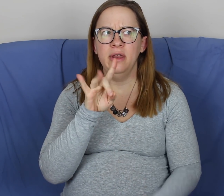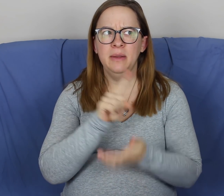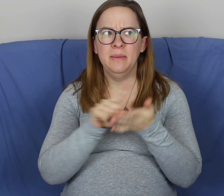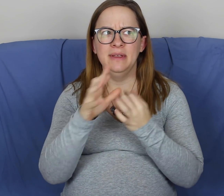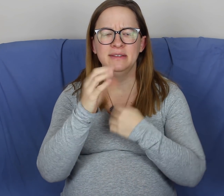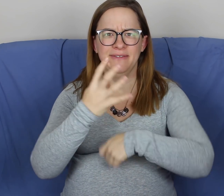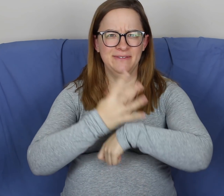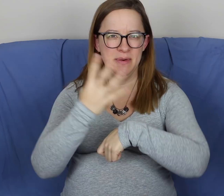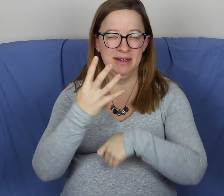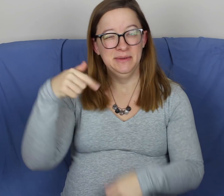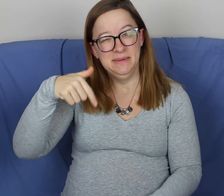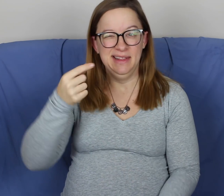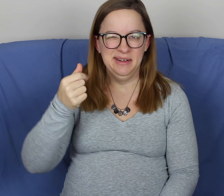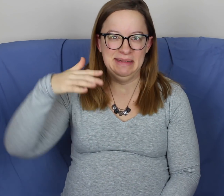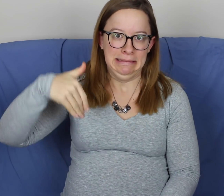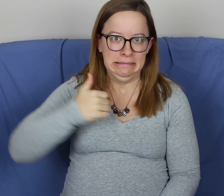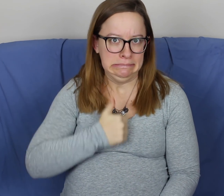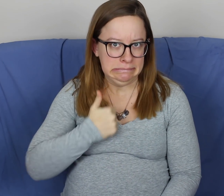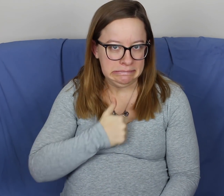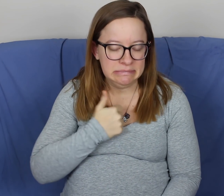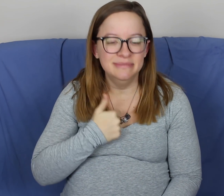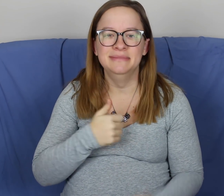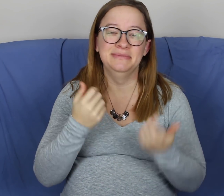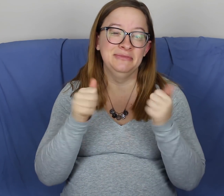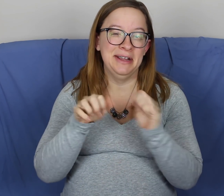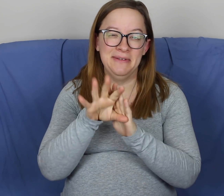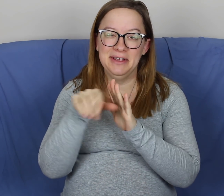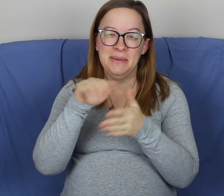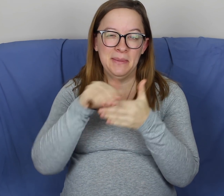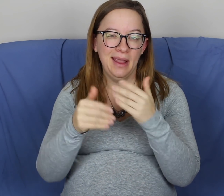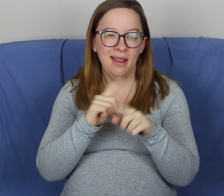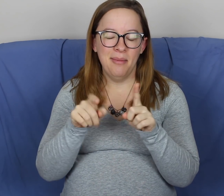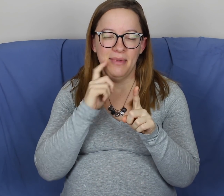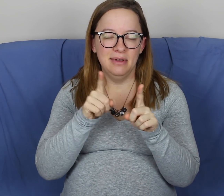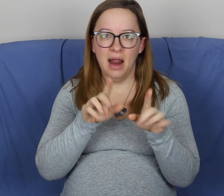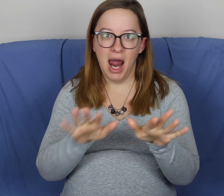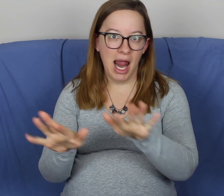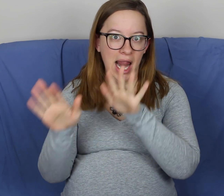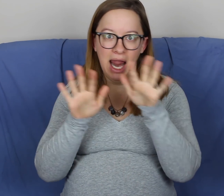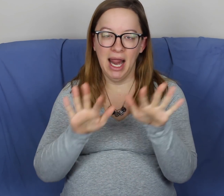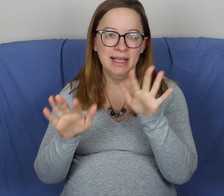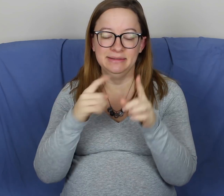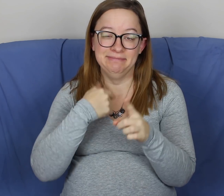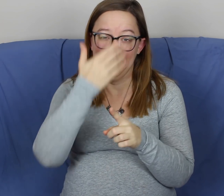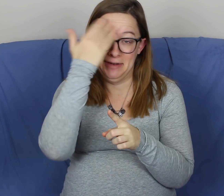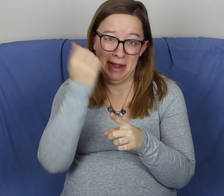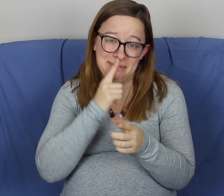Today I'm 38 weeks and 4 days so it's a little bit late, sorry. I was trying to film over the weekend, but then a lot was going on